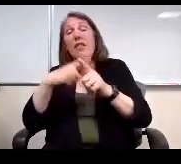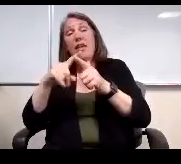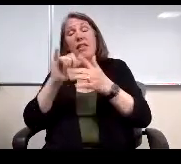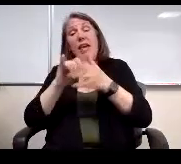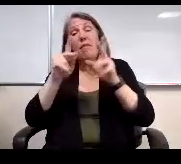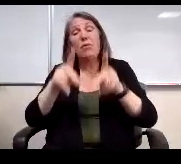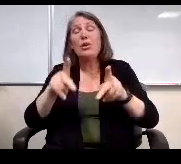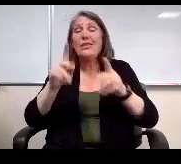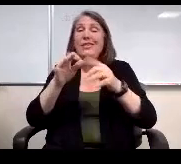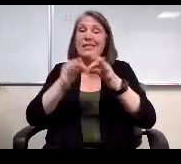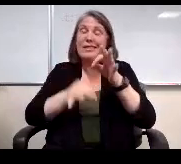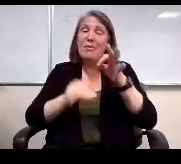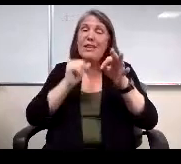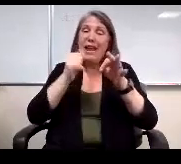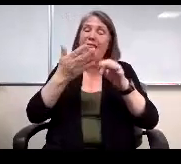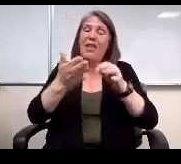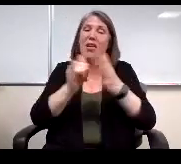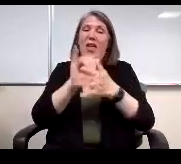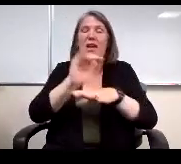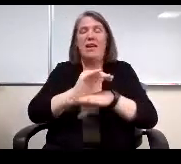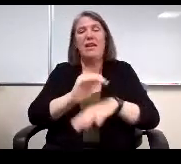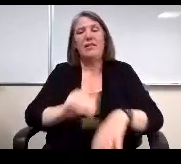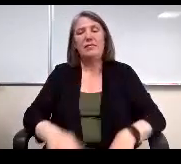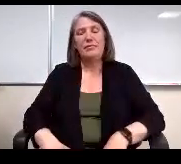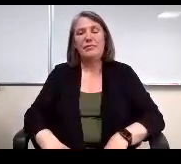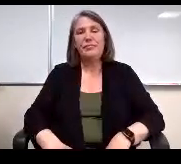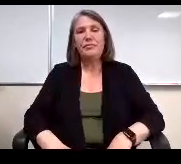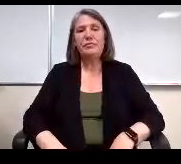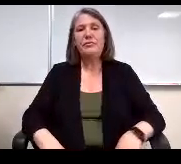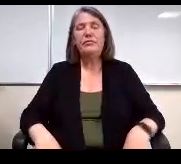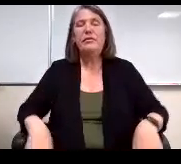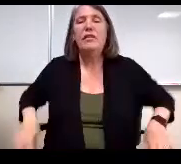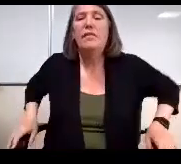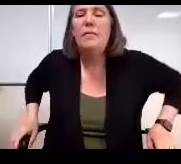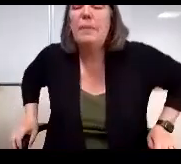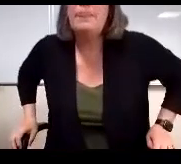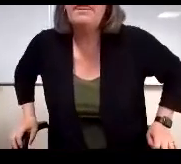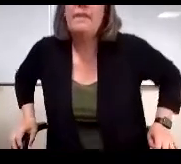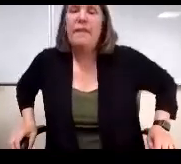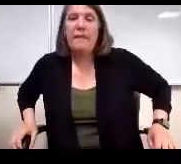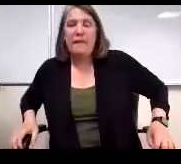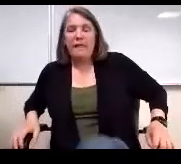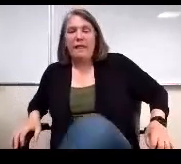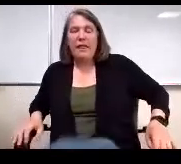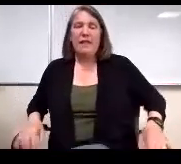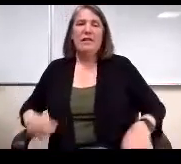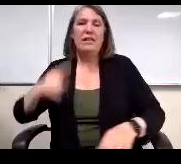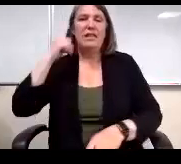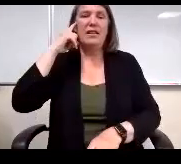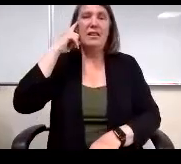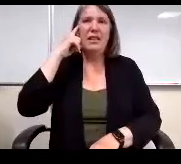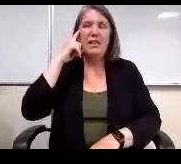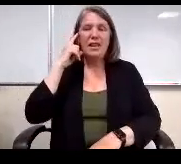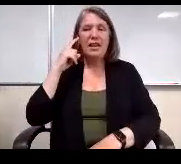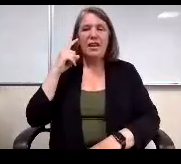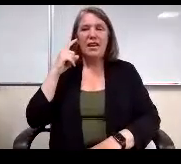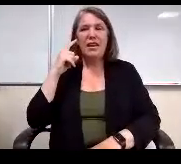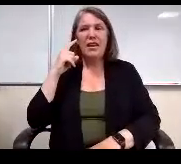simply won't attend that night. We've had board members not attend 'cause they think job kind of the paid part of our lives.